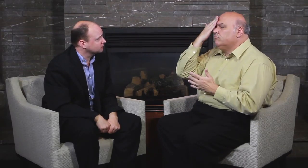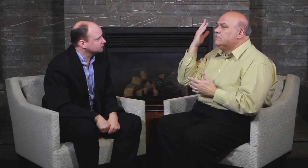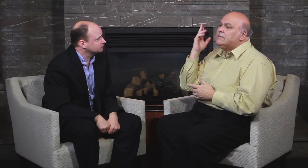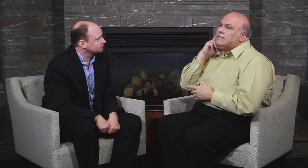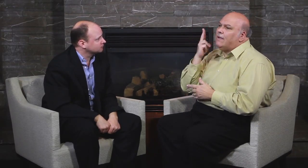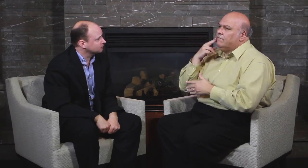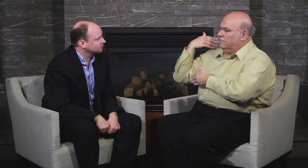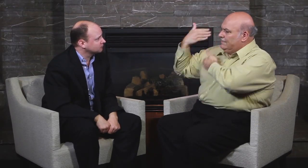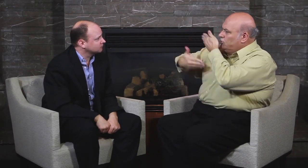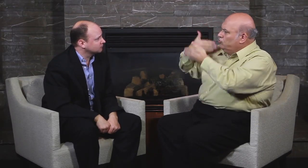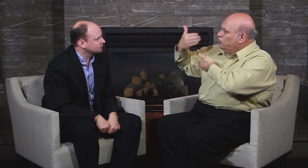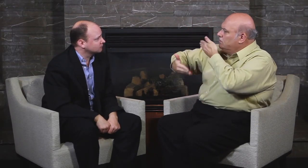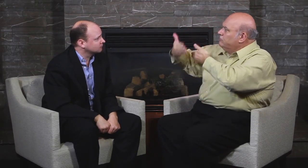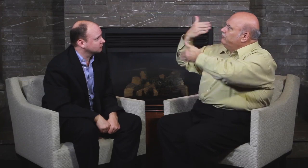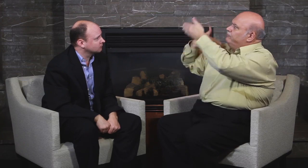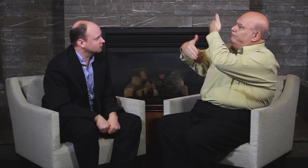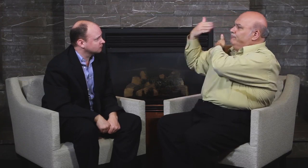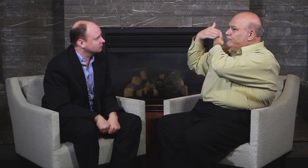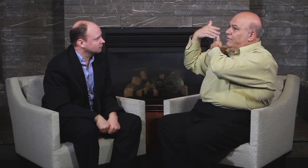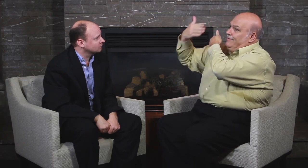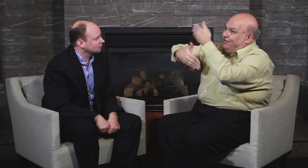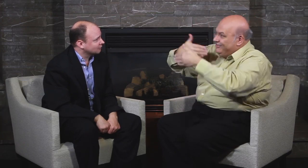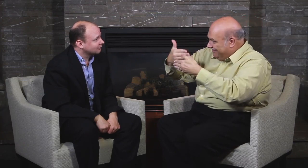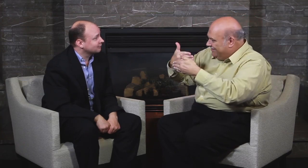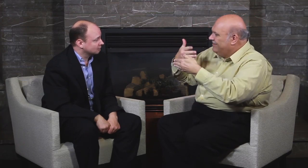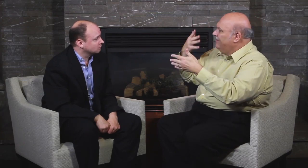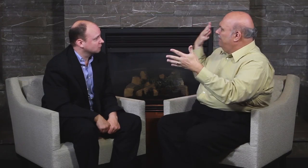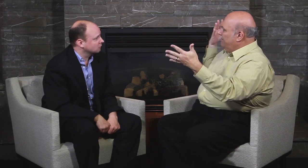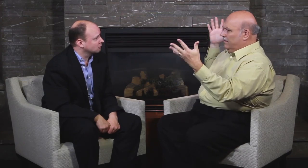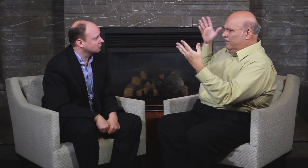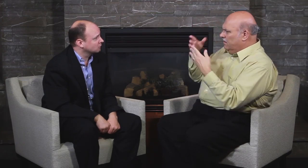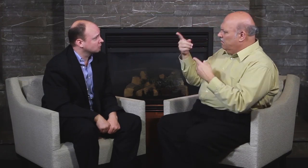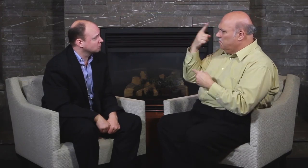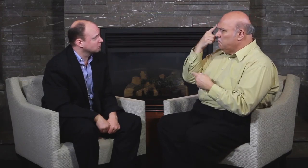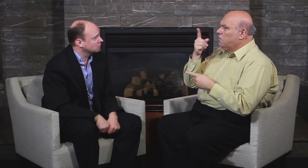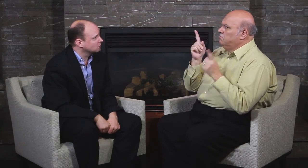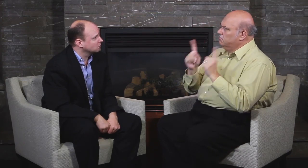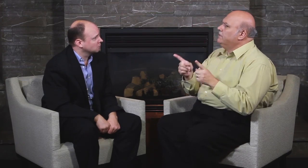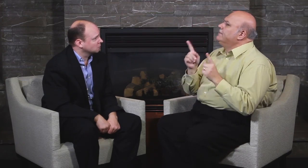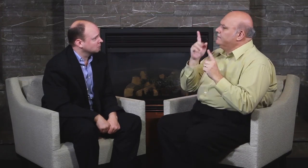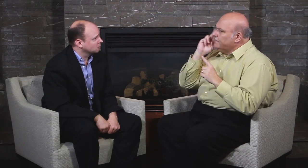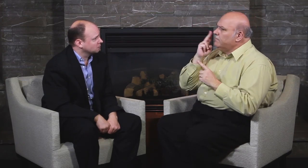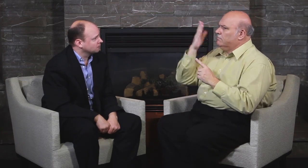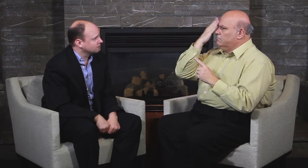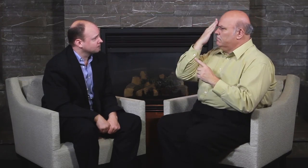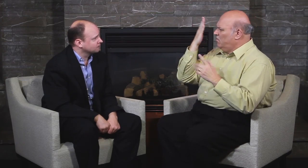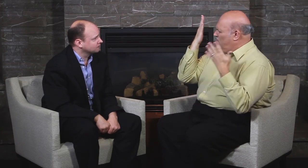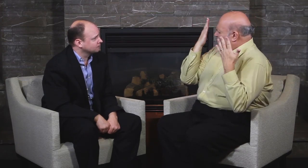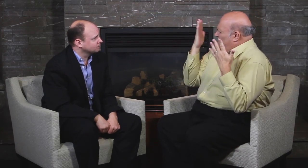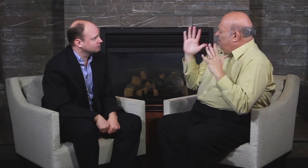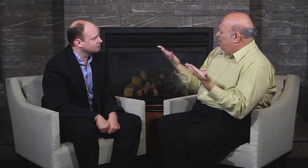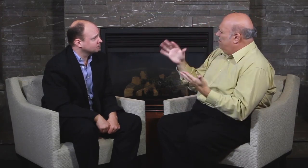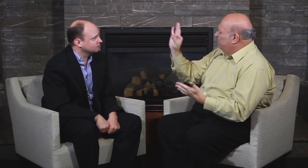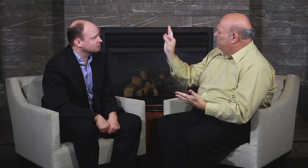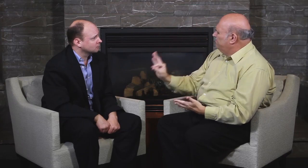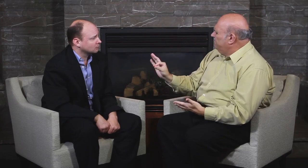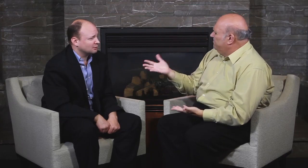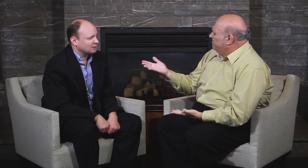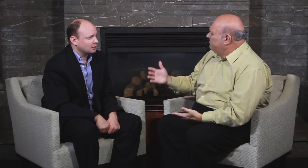Why do you think Deaf people knowing about Deaf History is important?